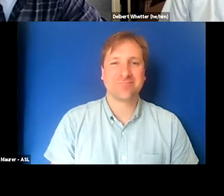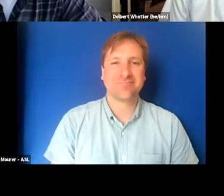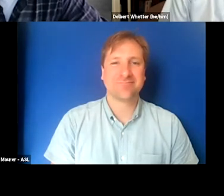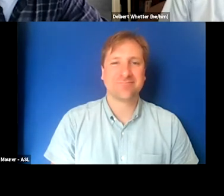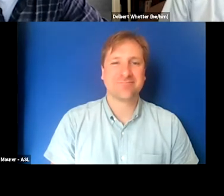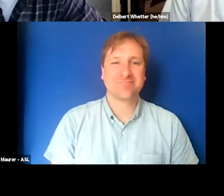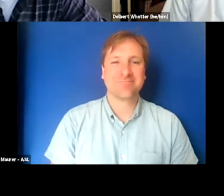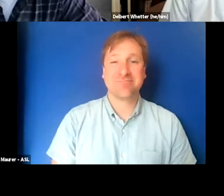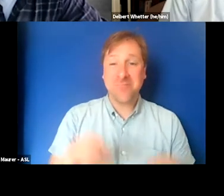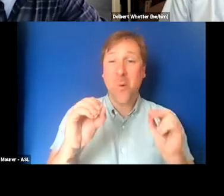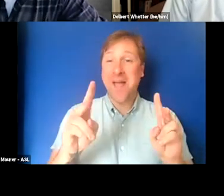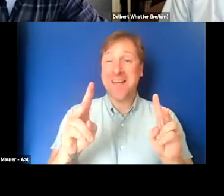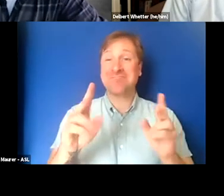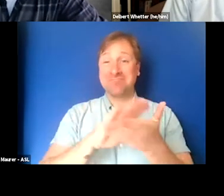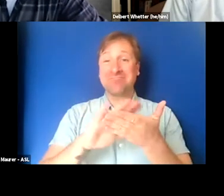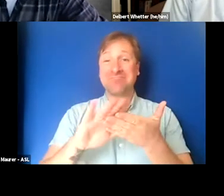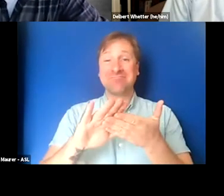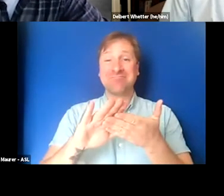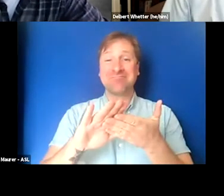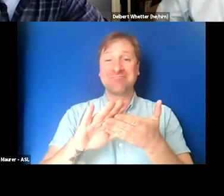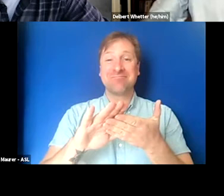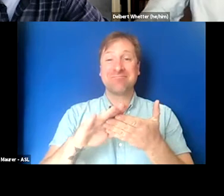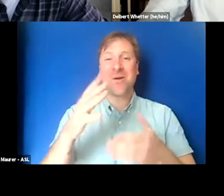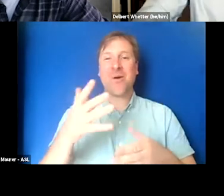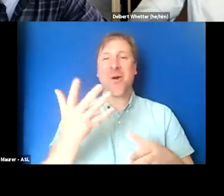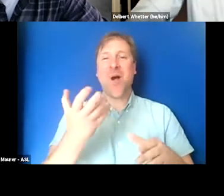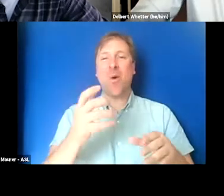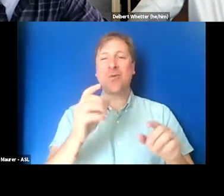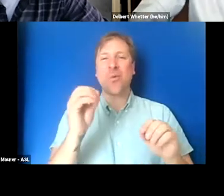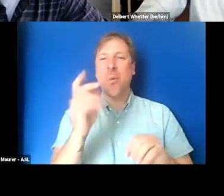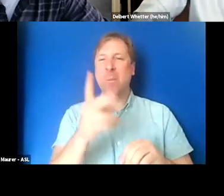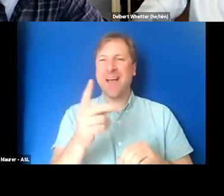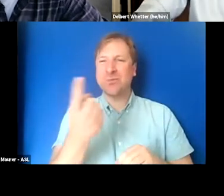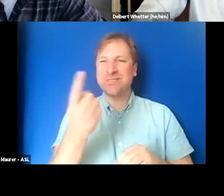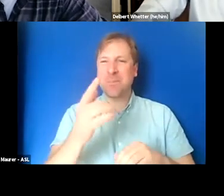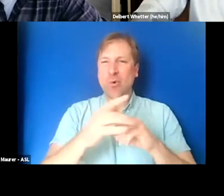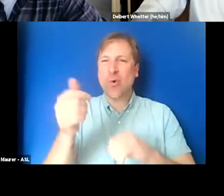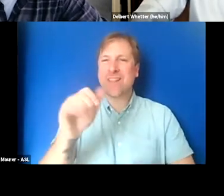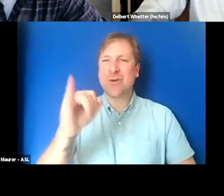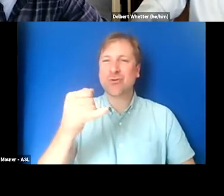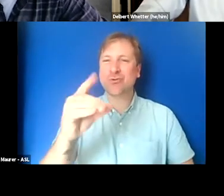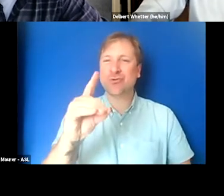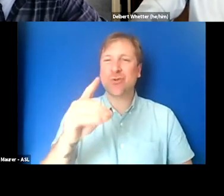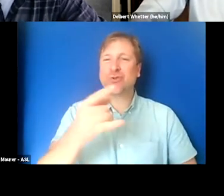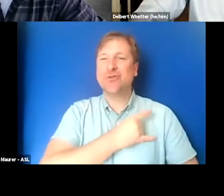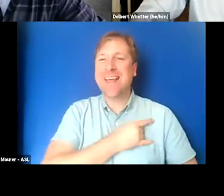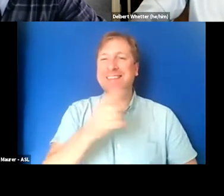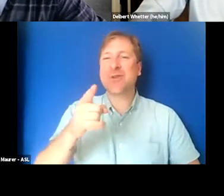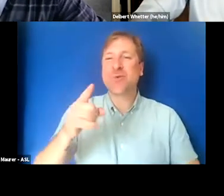Okay, I did want to return to something you said earlier, Jade, about the lyrics.